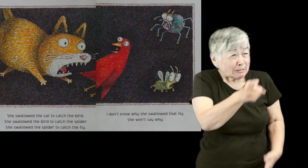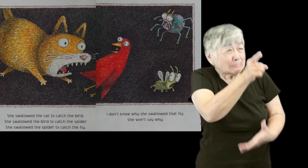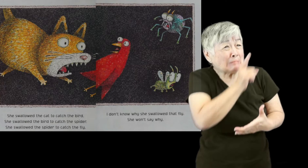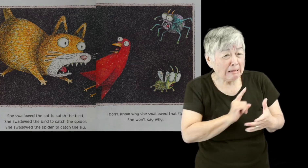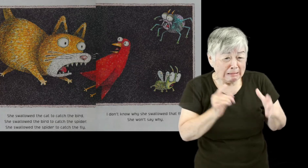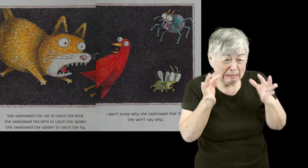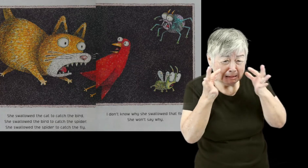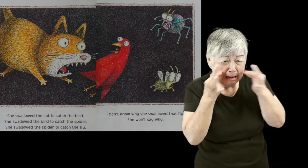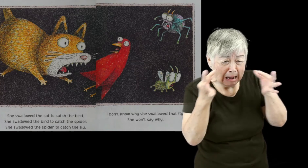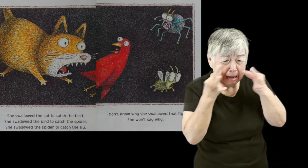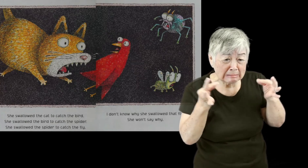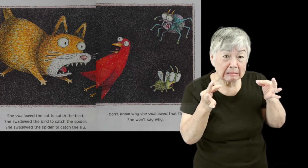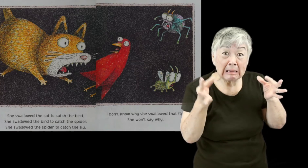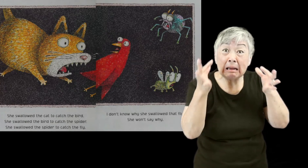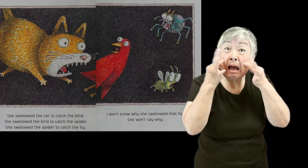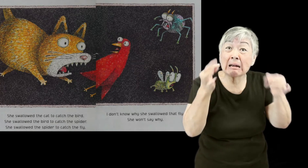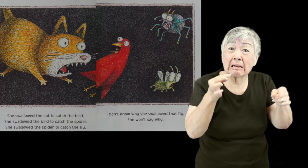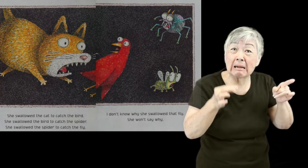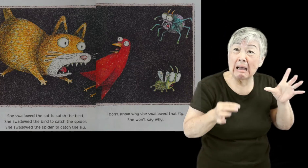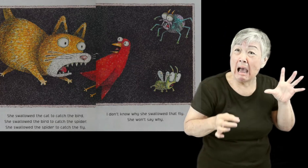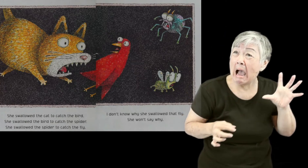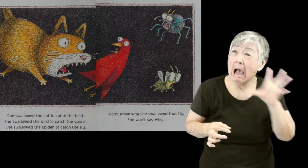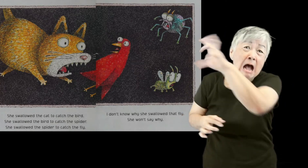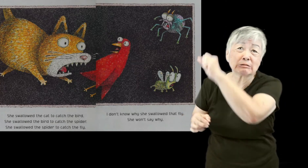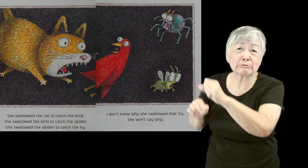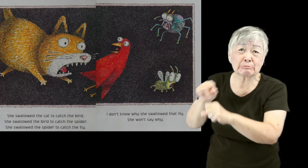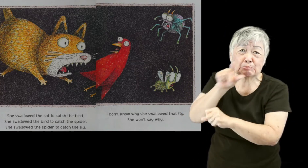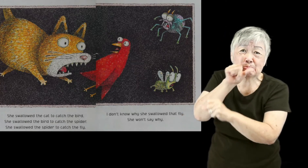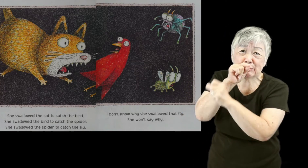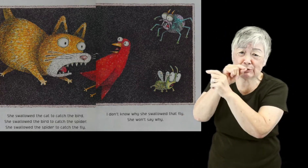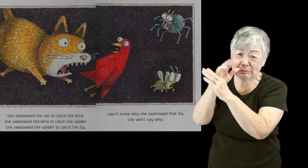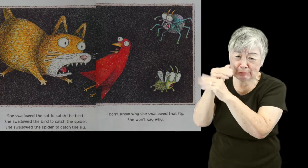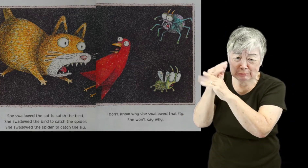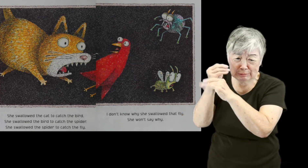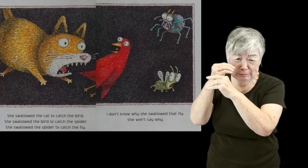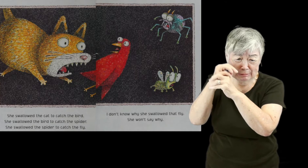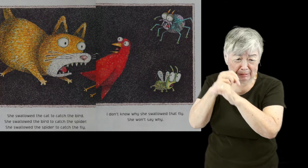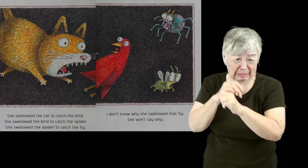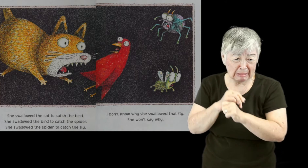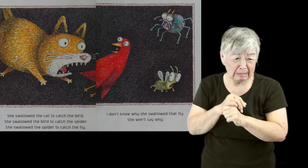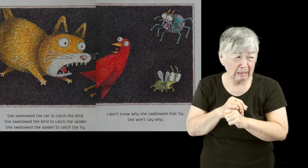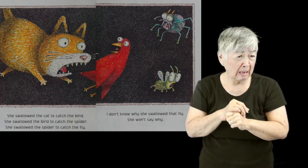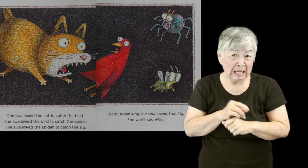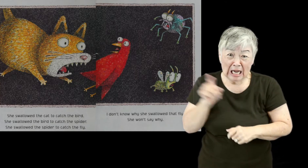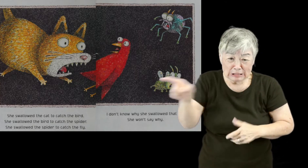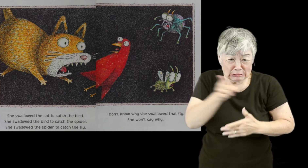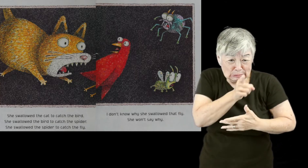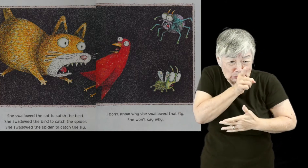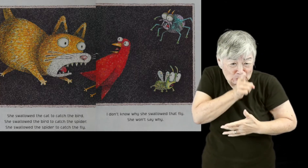She swallowed the cat to catch the bird. She swallowed the bird to catch the spider.